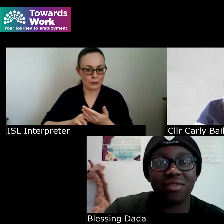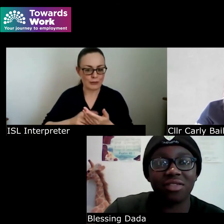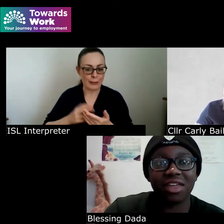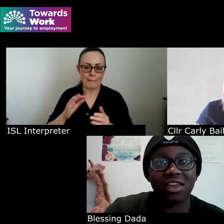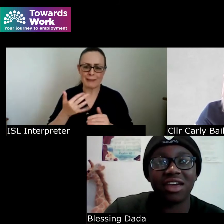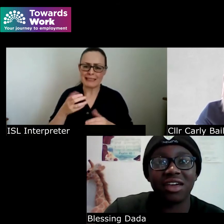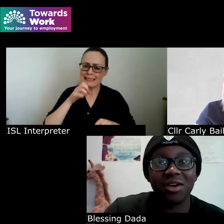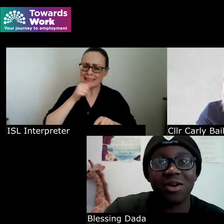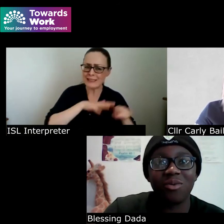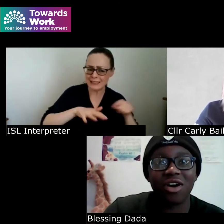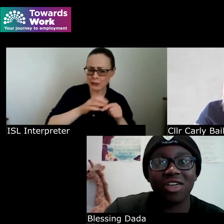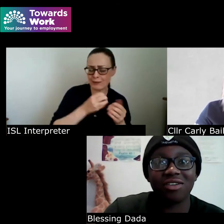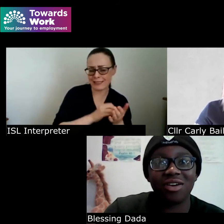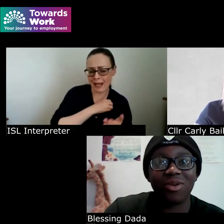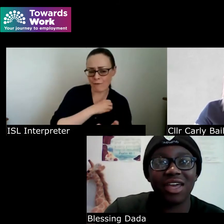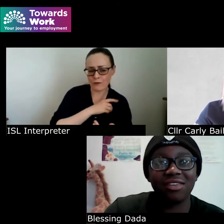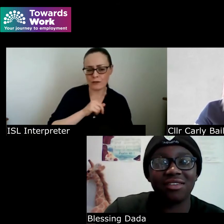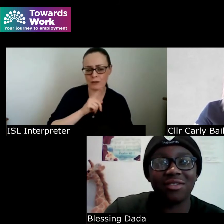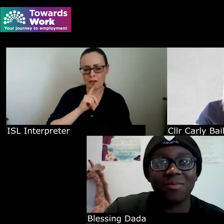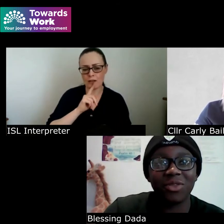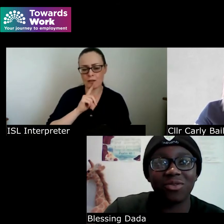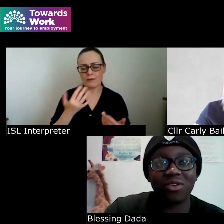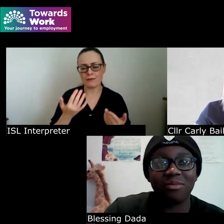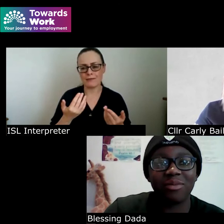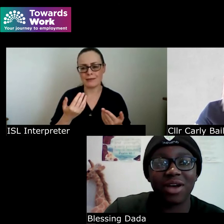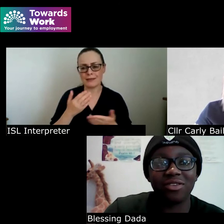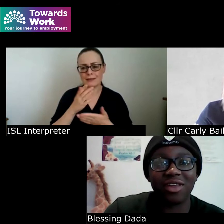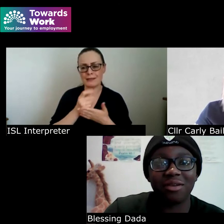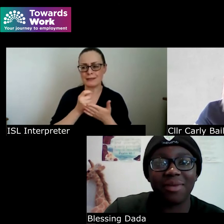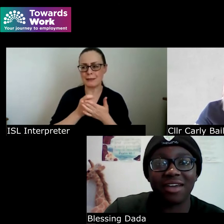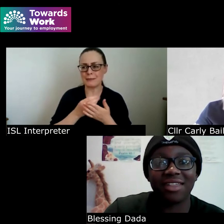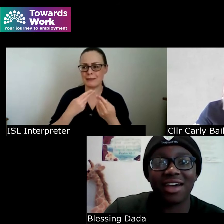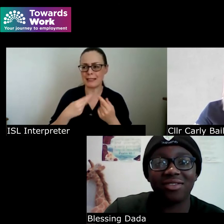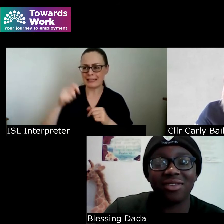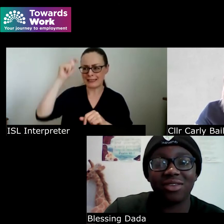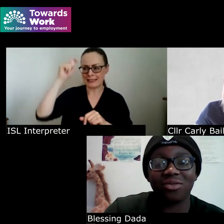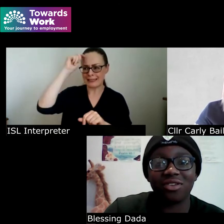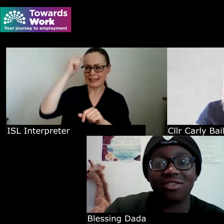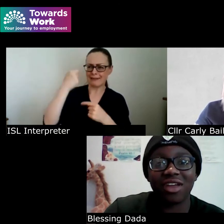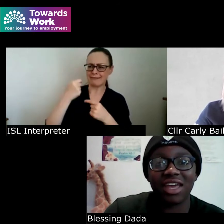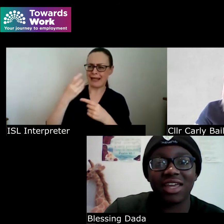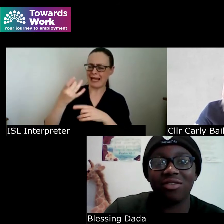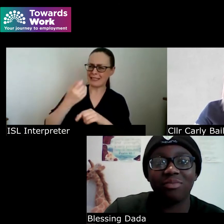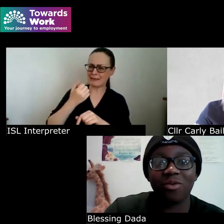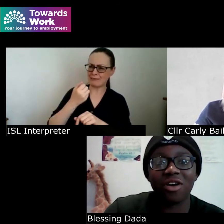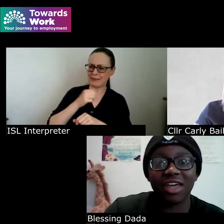I was kind of like why should I wait on time about to like pass out in order to like use my walking